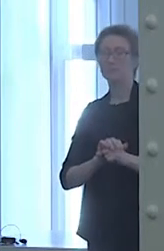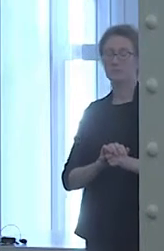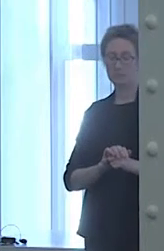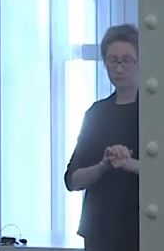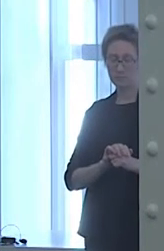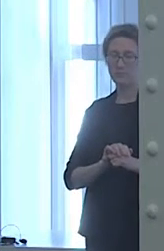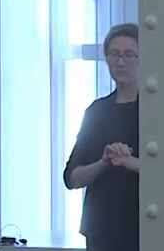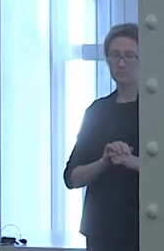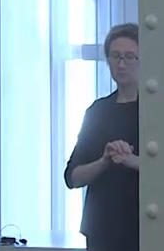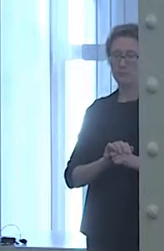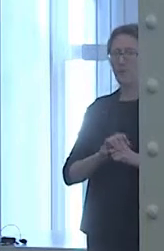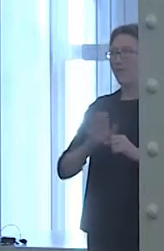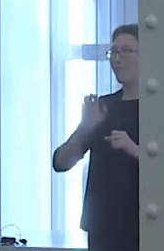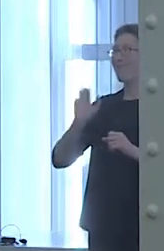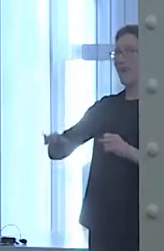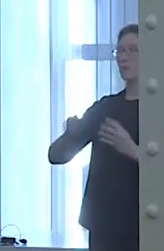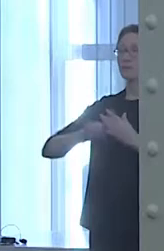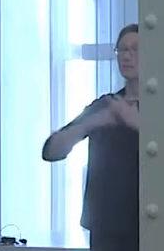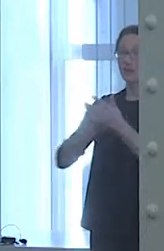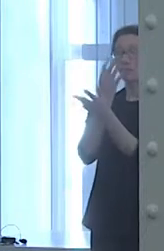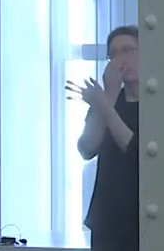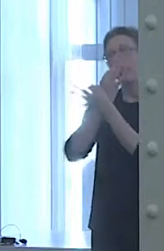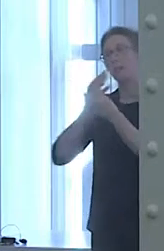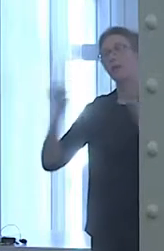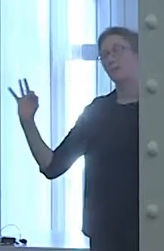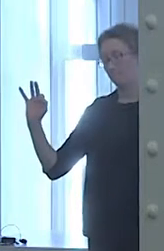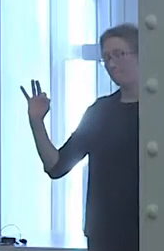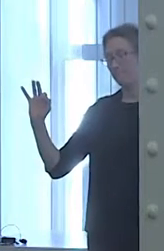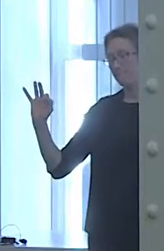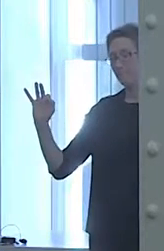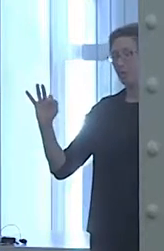after years of fighting a nameless, faceless enemy.